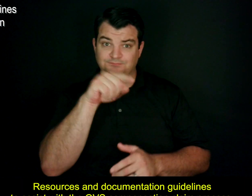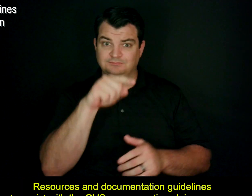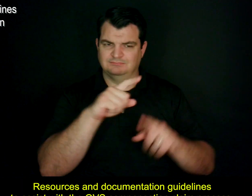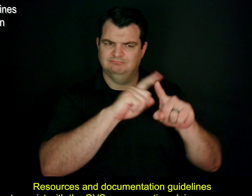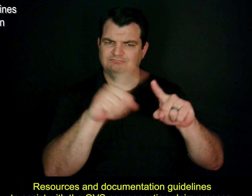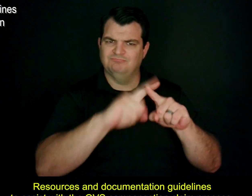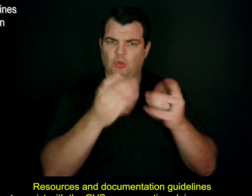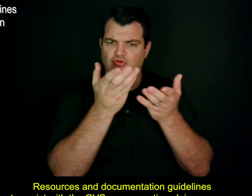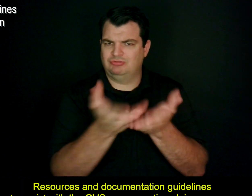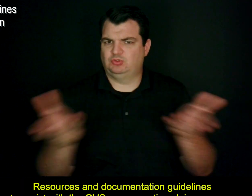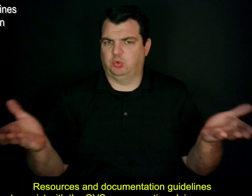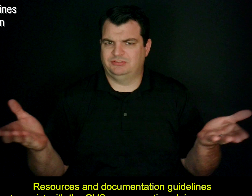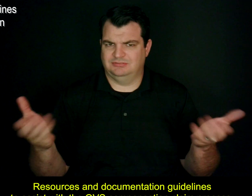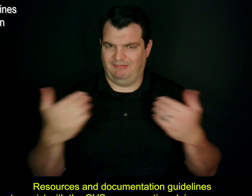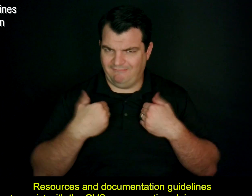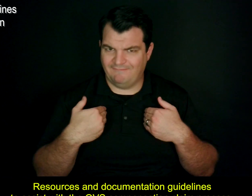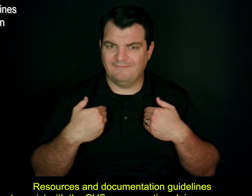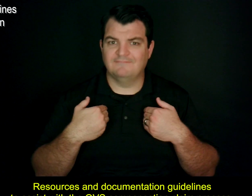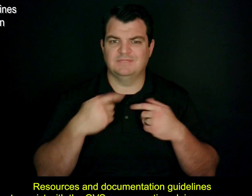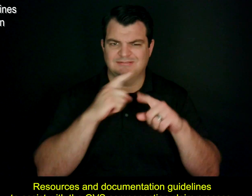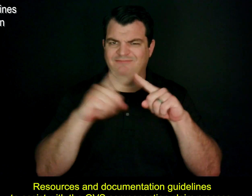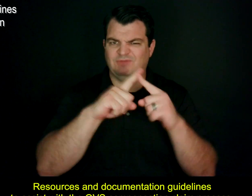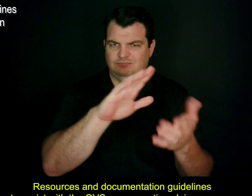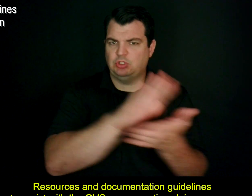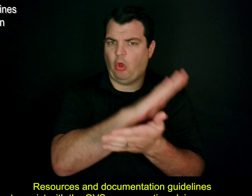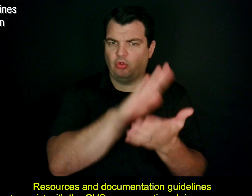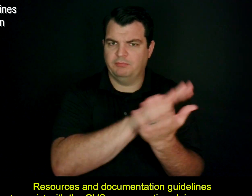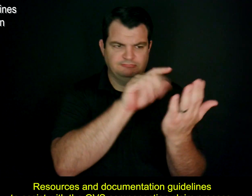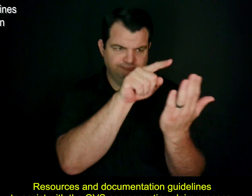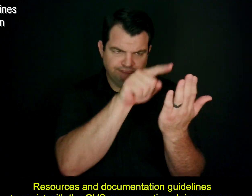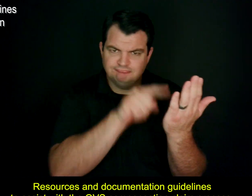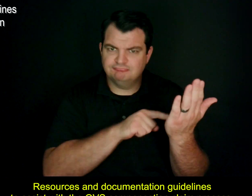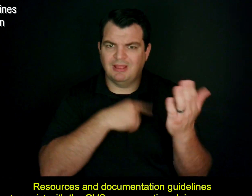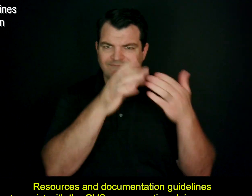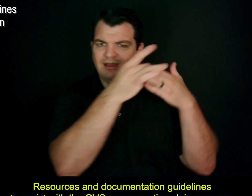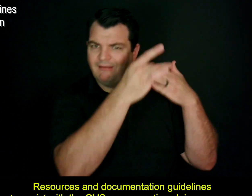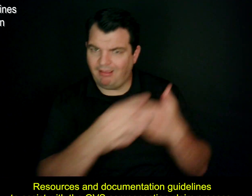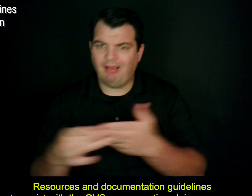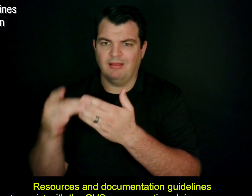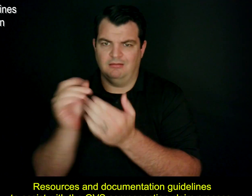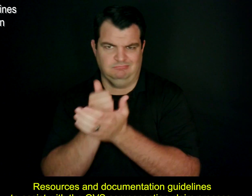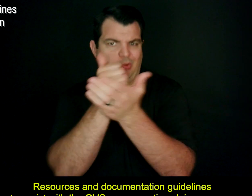Resources and documentation guidelines to assist with the OVS compensation claim process.